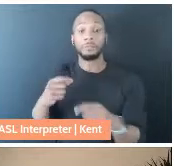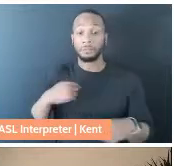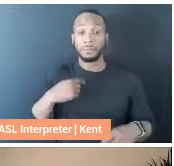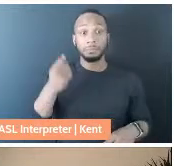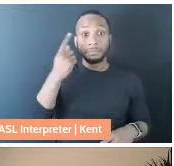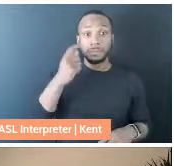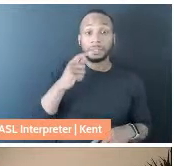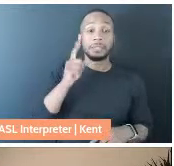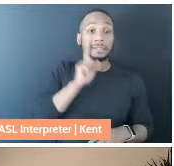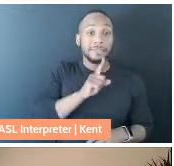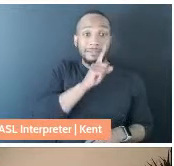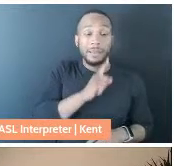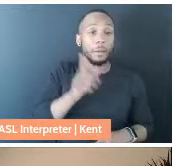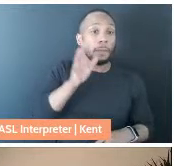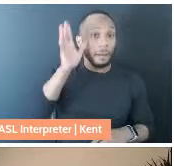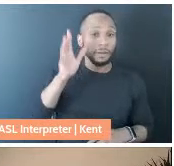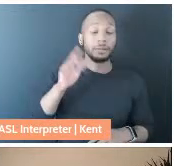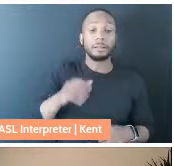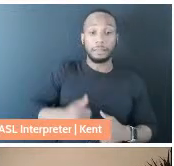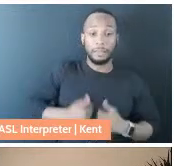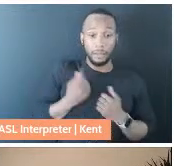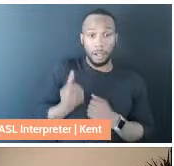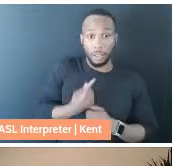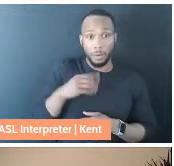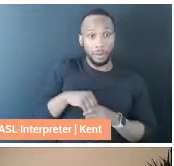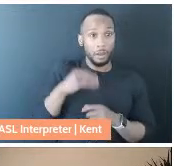living alone in a home with my child, I was really confused about